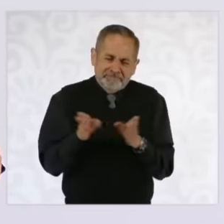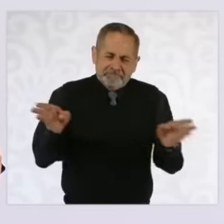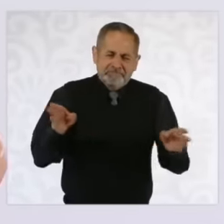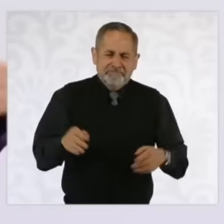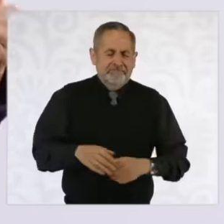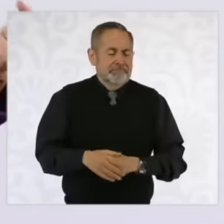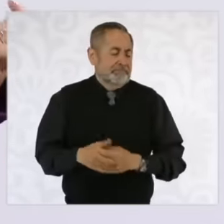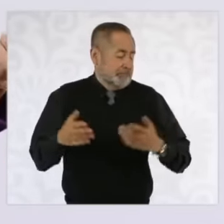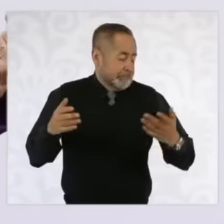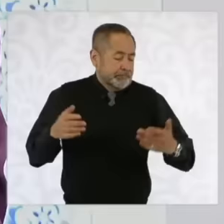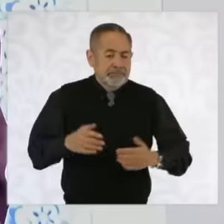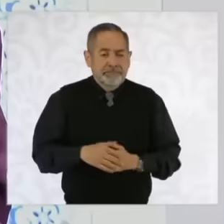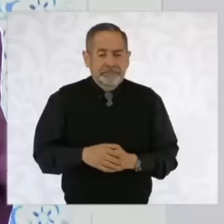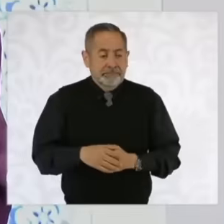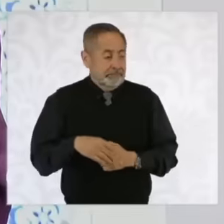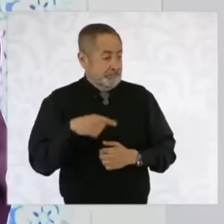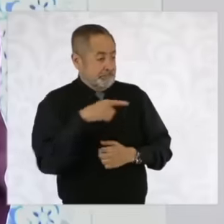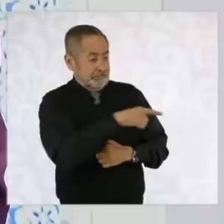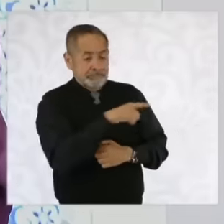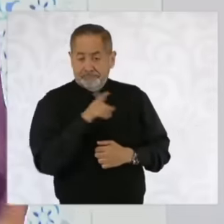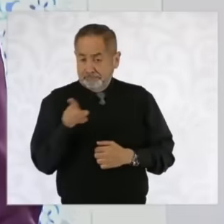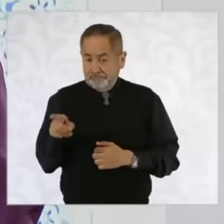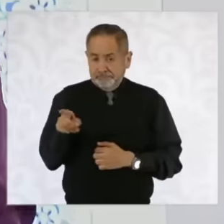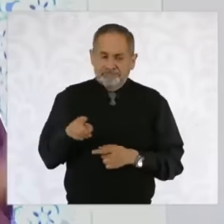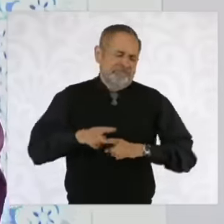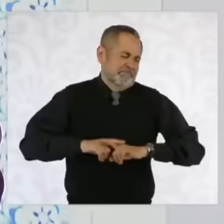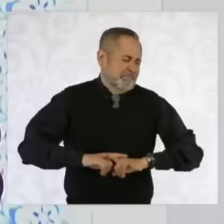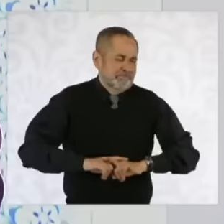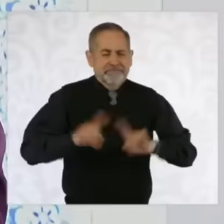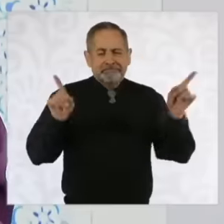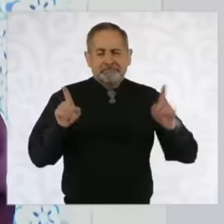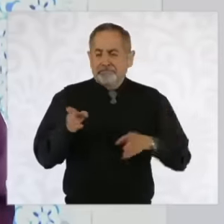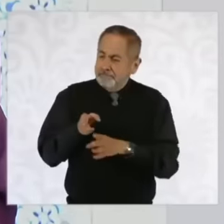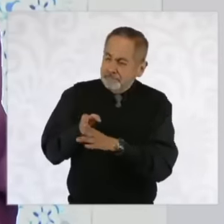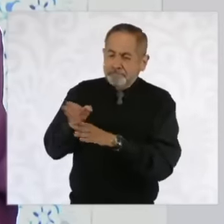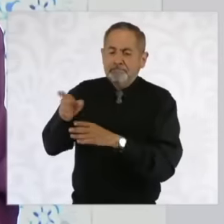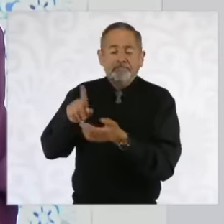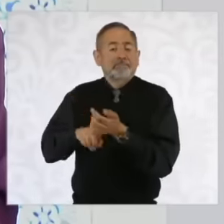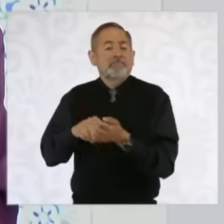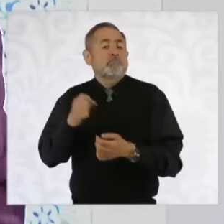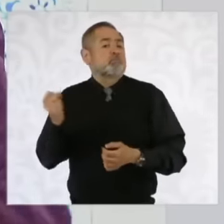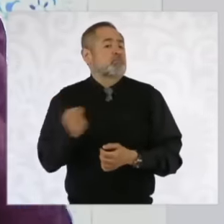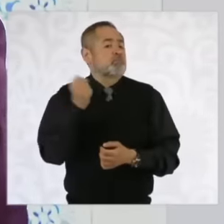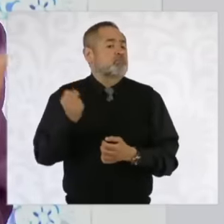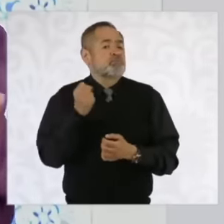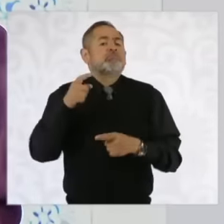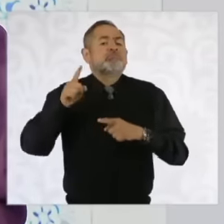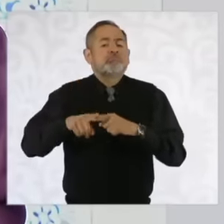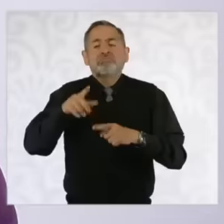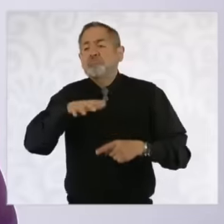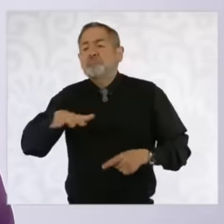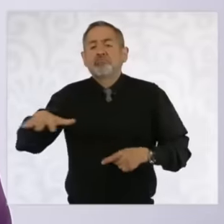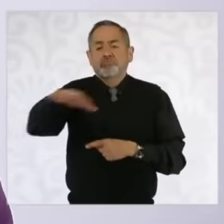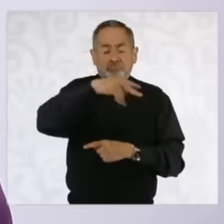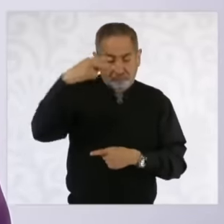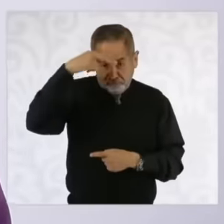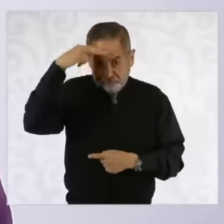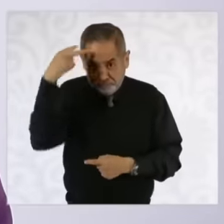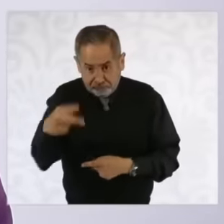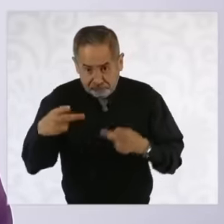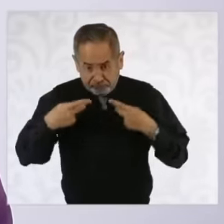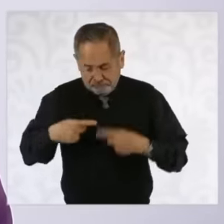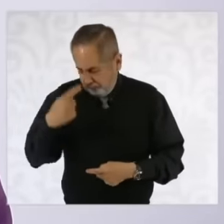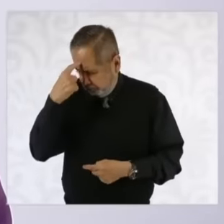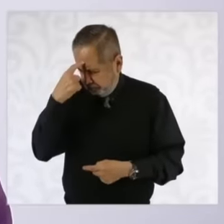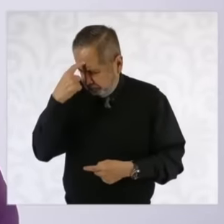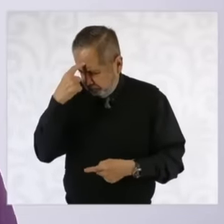so those two projects, fortunately, the people of Mexico today are very aware and